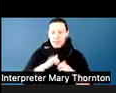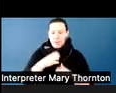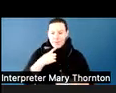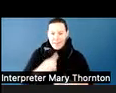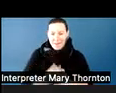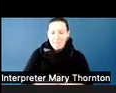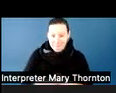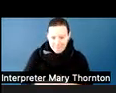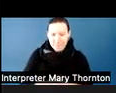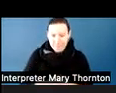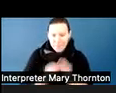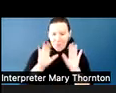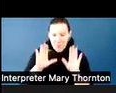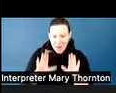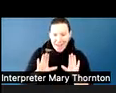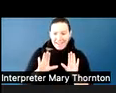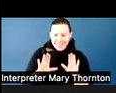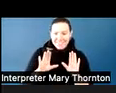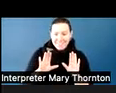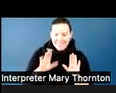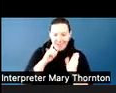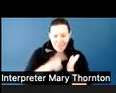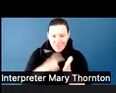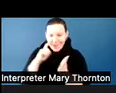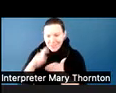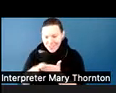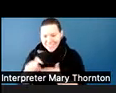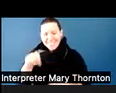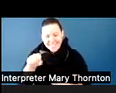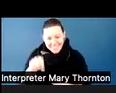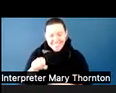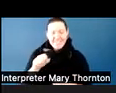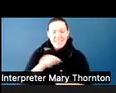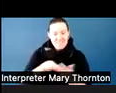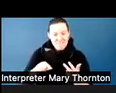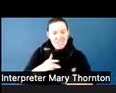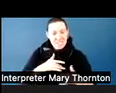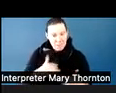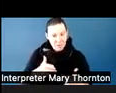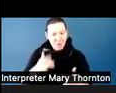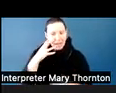and very in line with typically, the types of experiences that folks have.